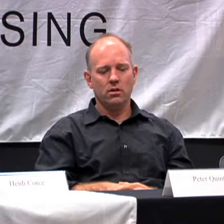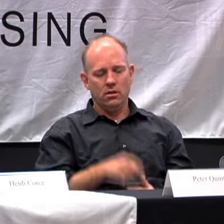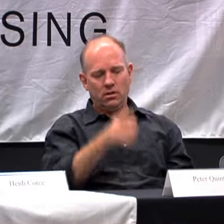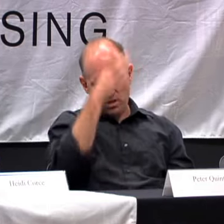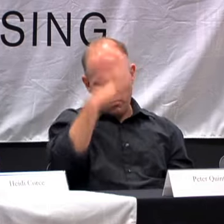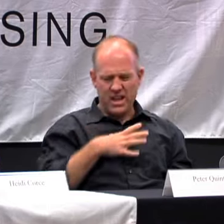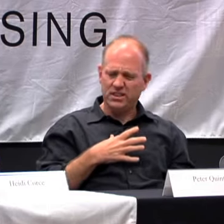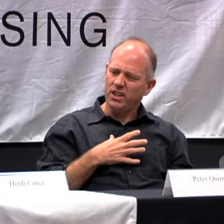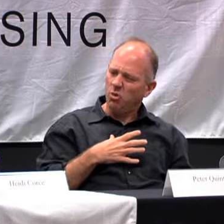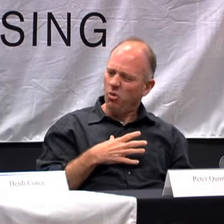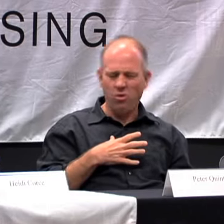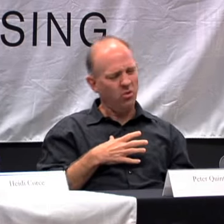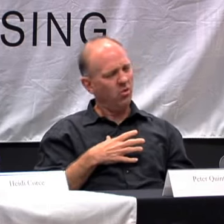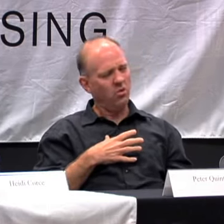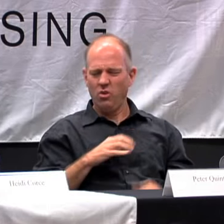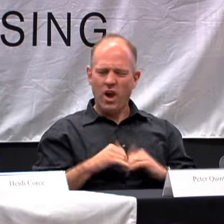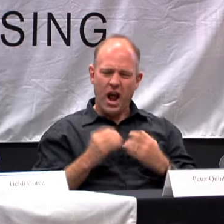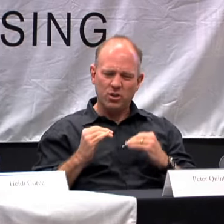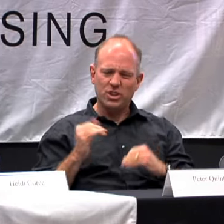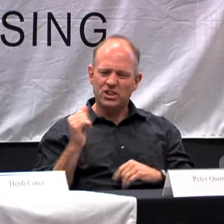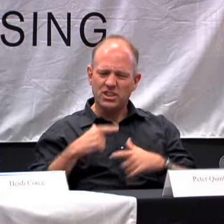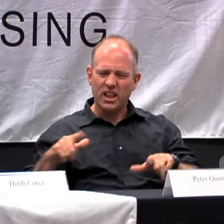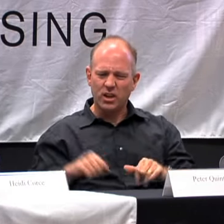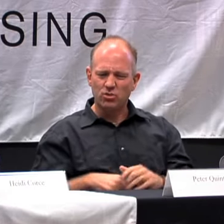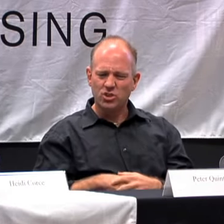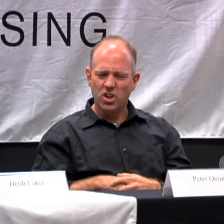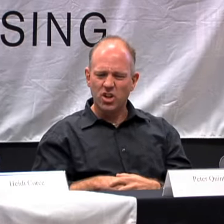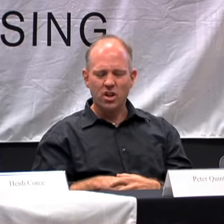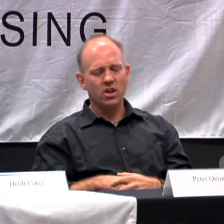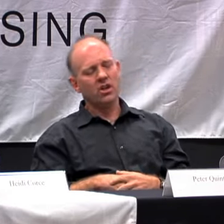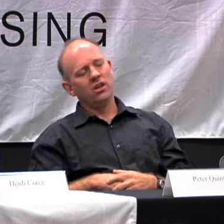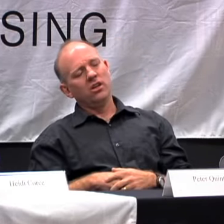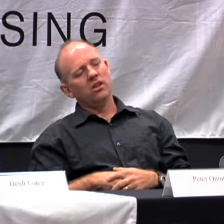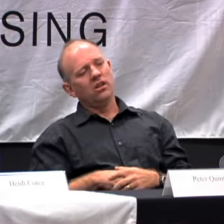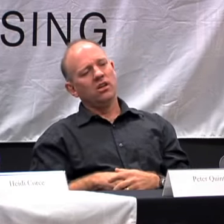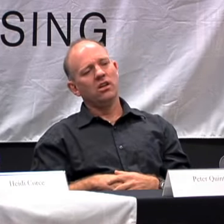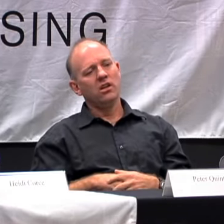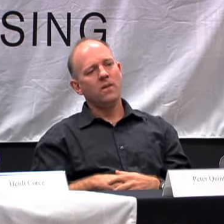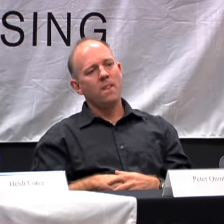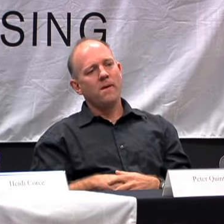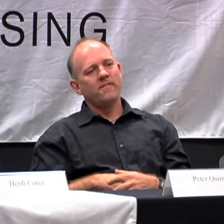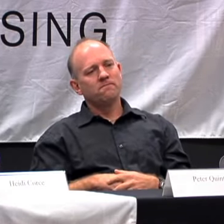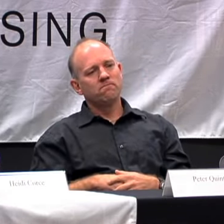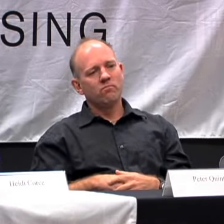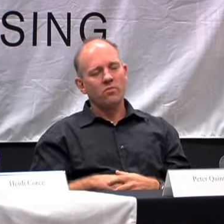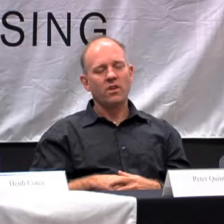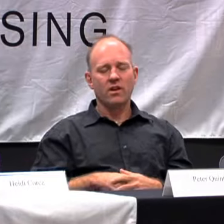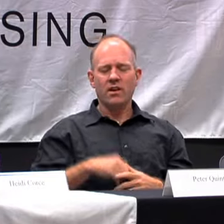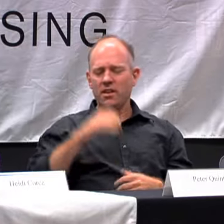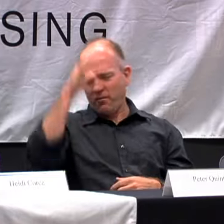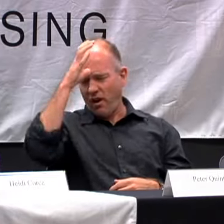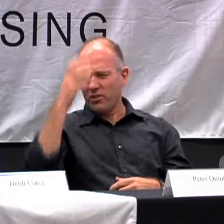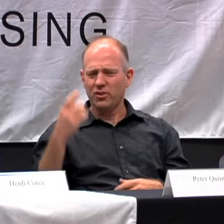LANGUAGE IN AMERICA. AND THE CLERK SAID HOW DO YOU TEACH SIGN LANGUAGE?